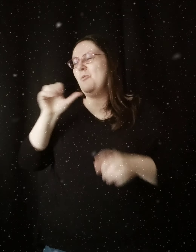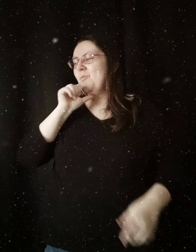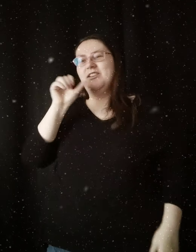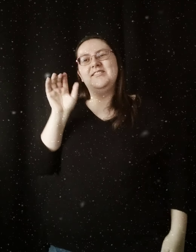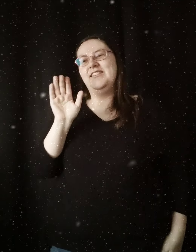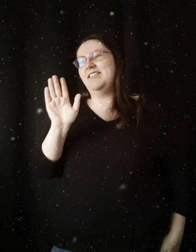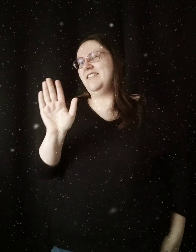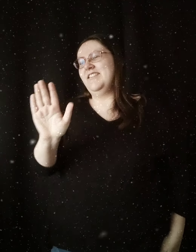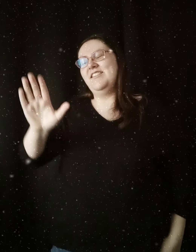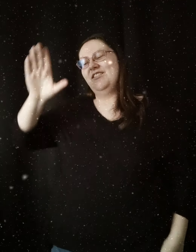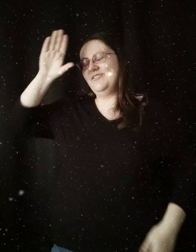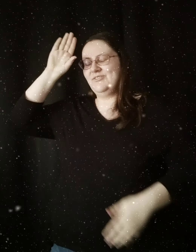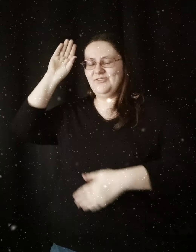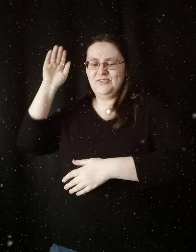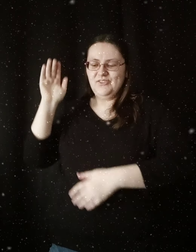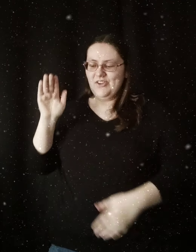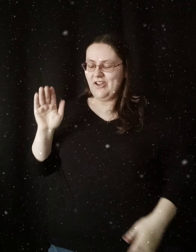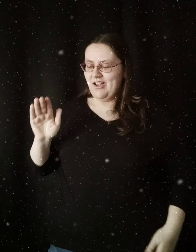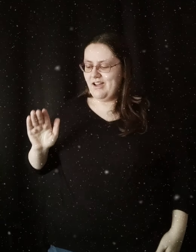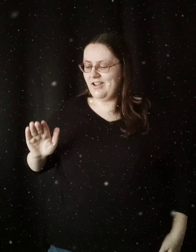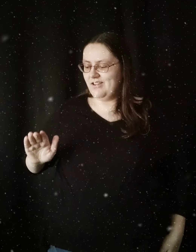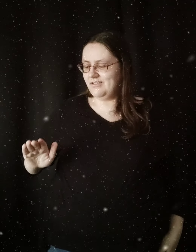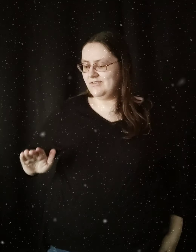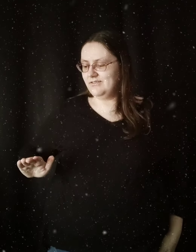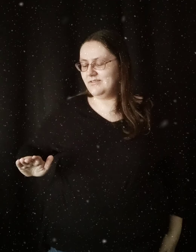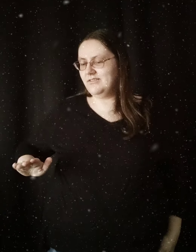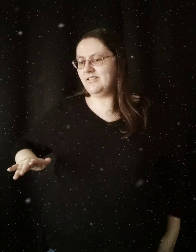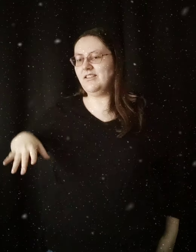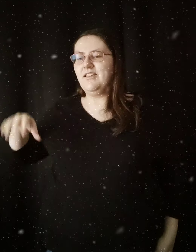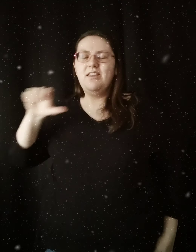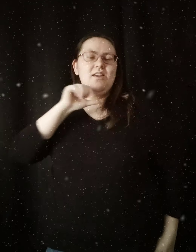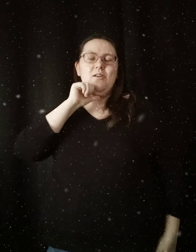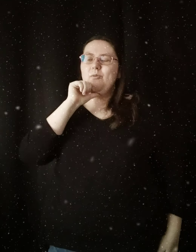But it wasn't his child